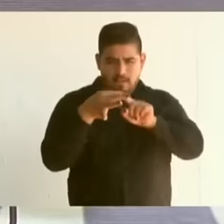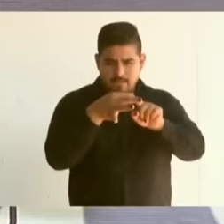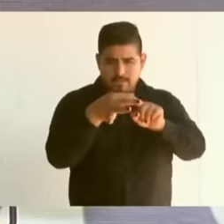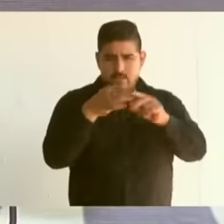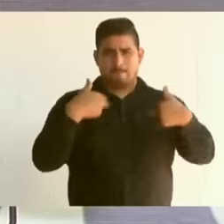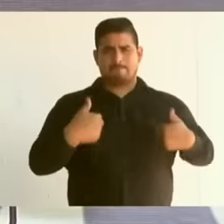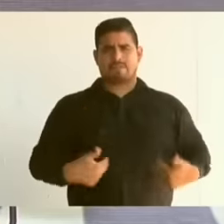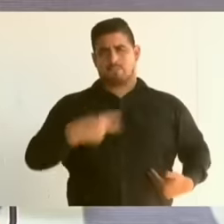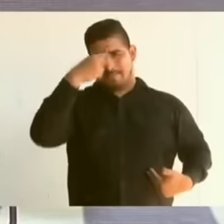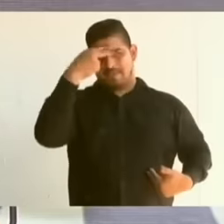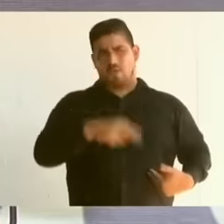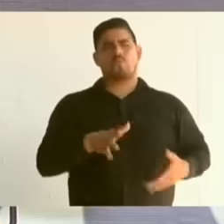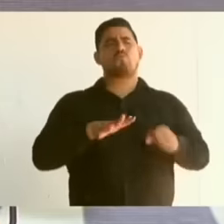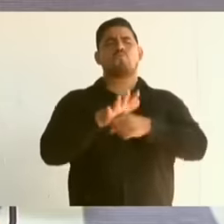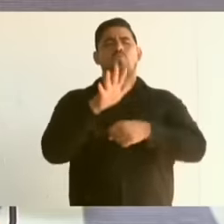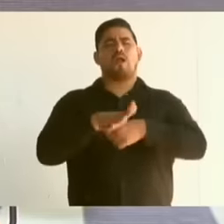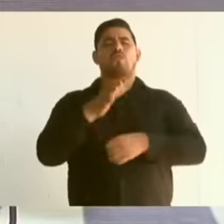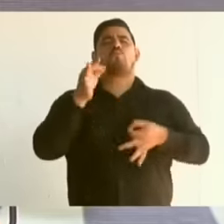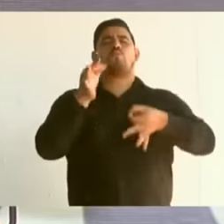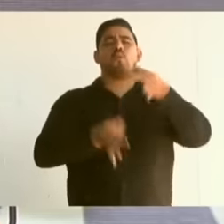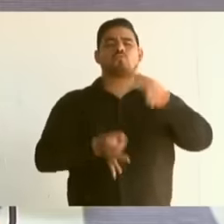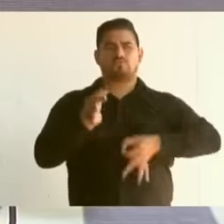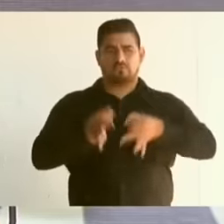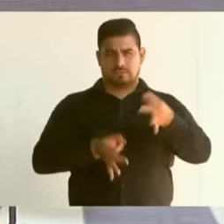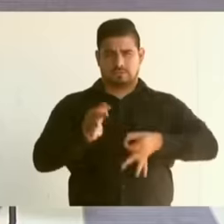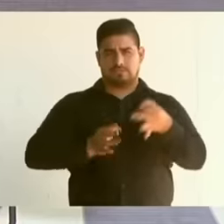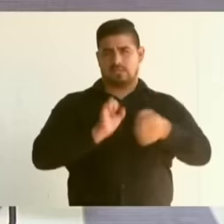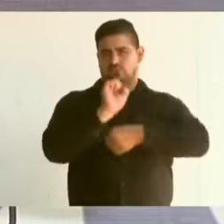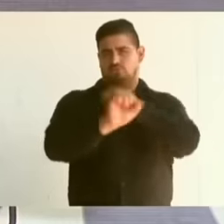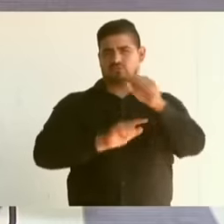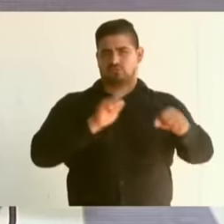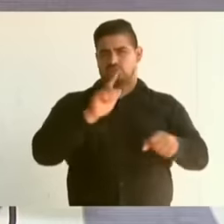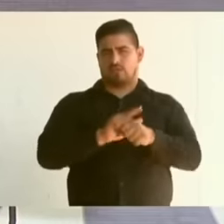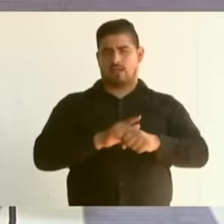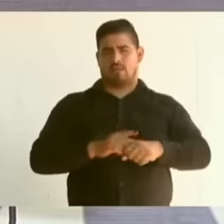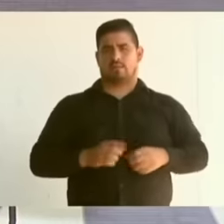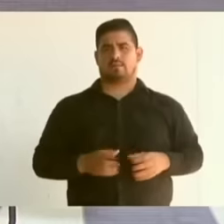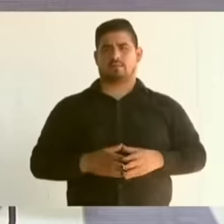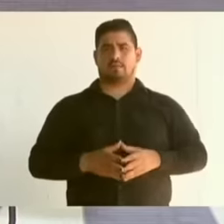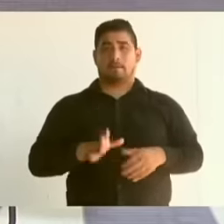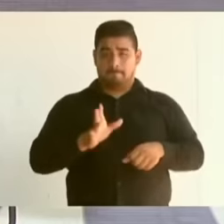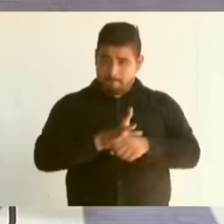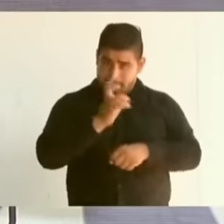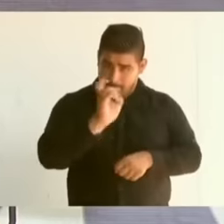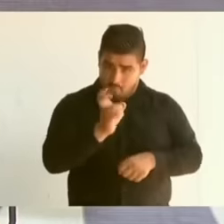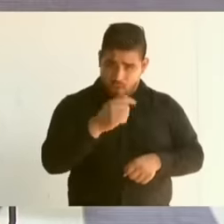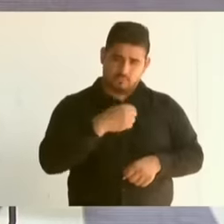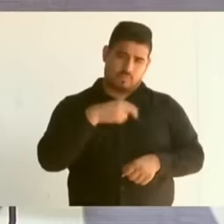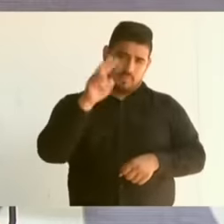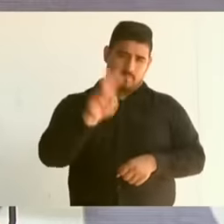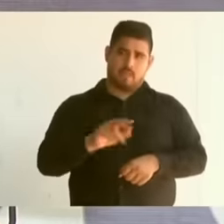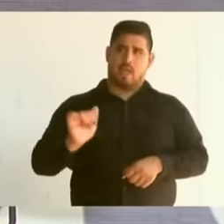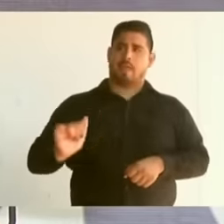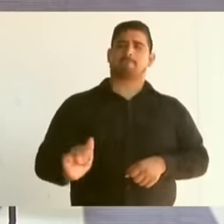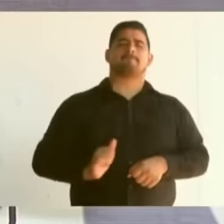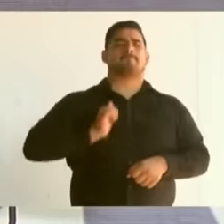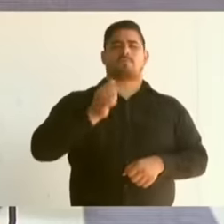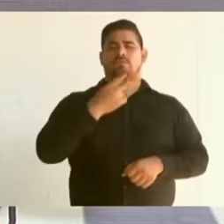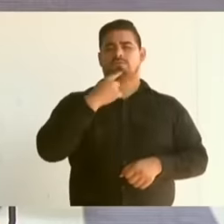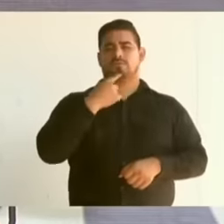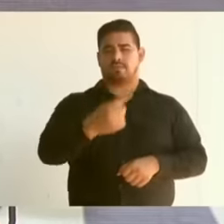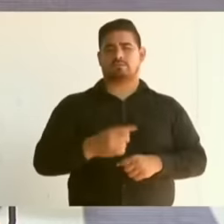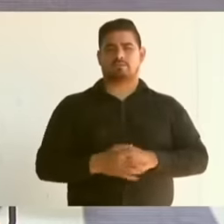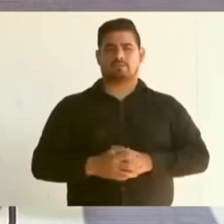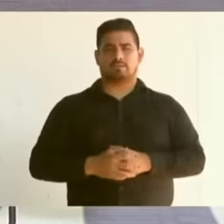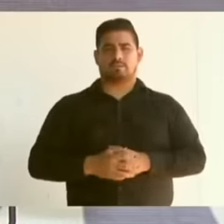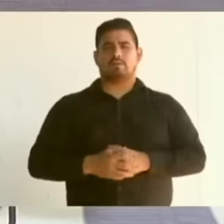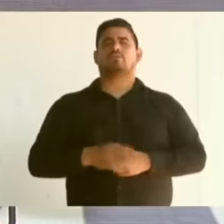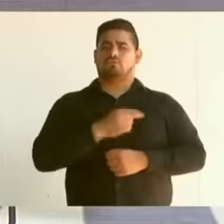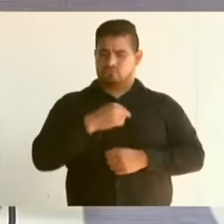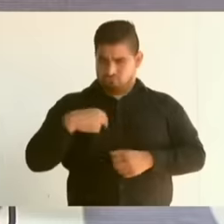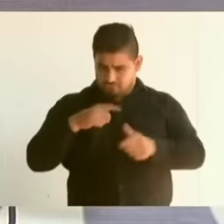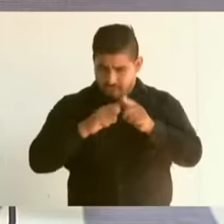justice social justice that's why I take this opportunity to say that we are going to continue with all the